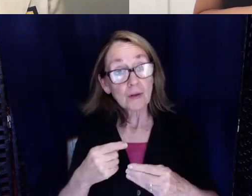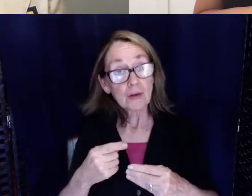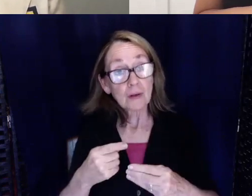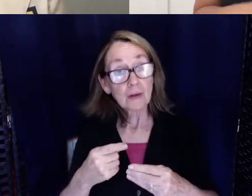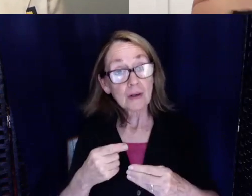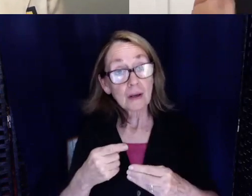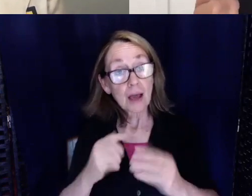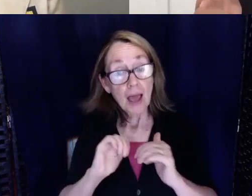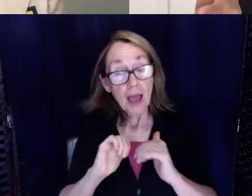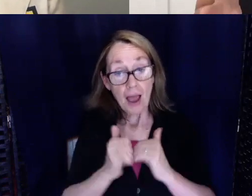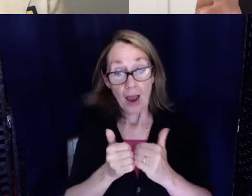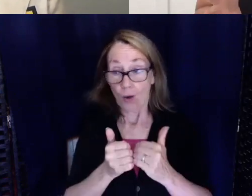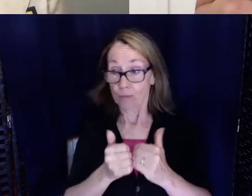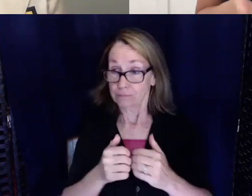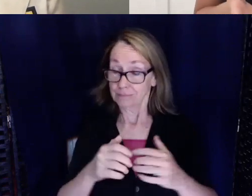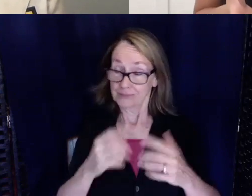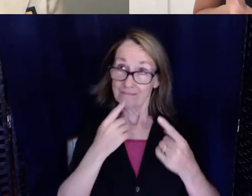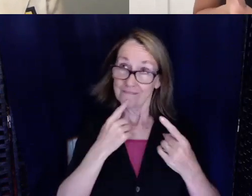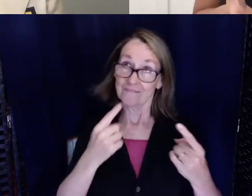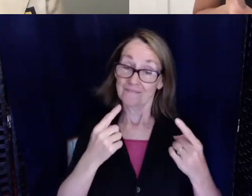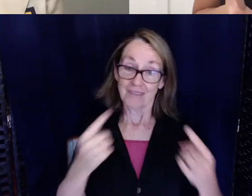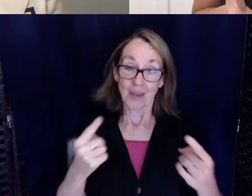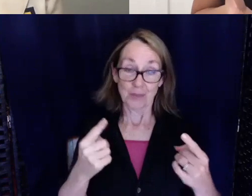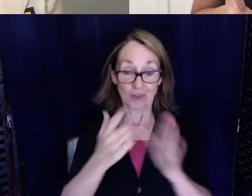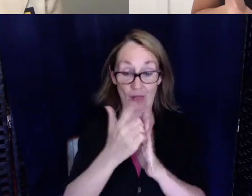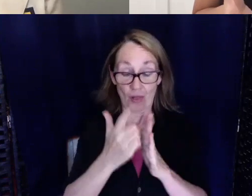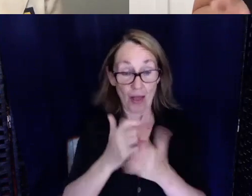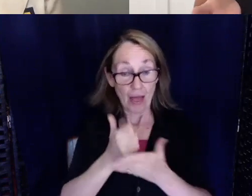how this landmark legislation has helped you in your career